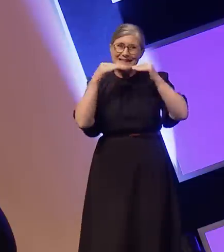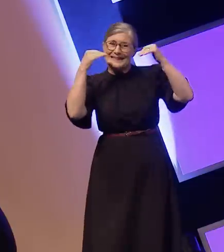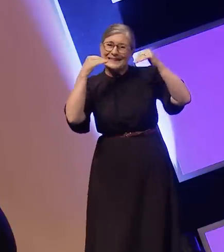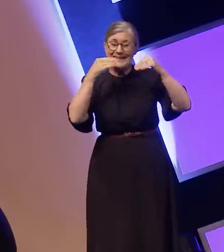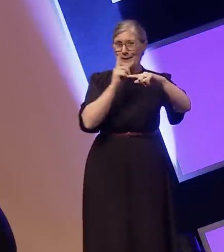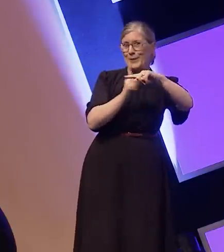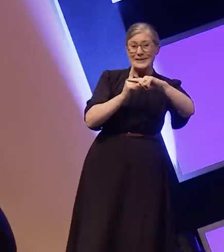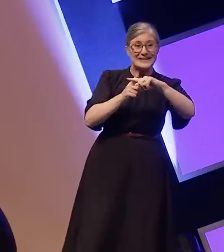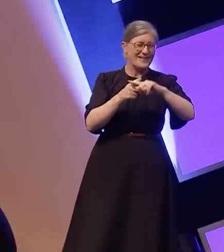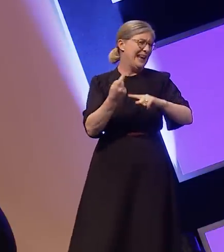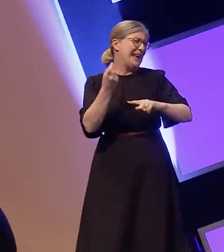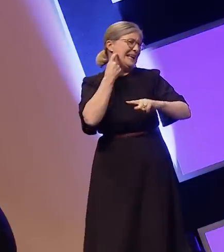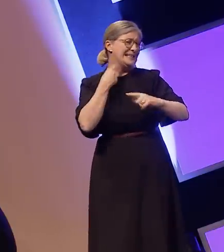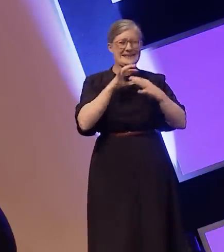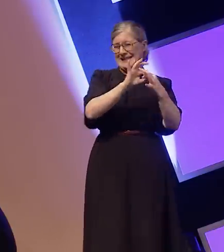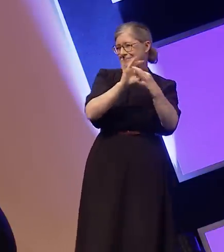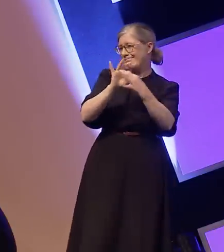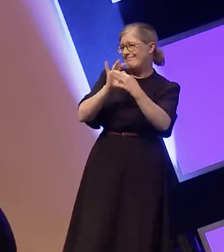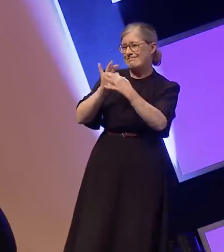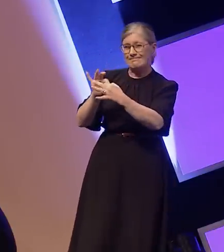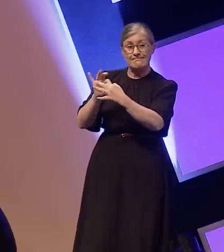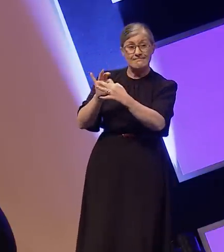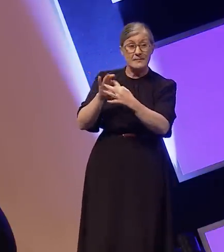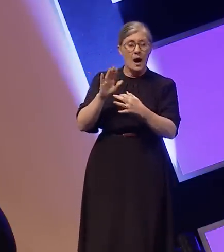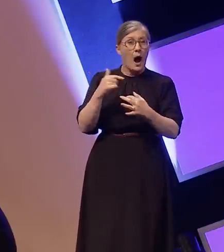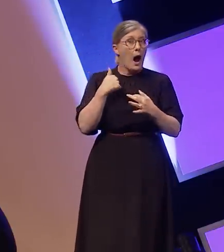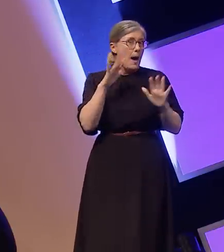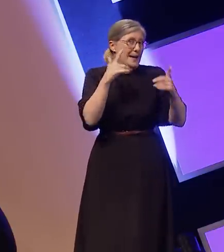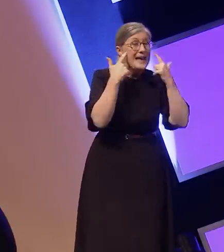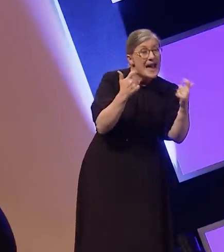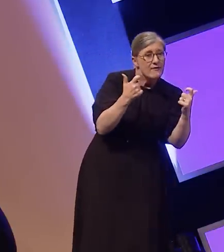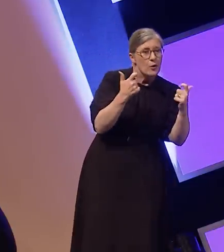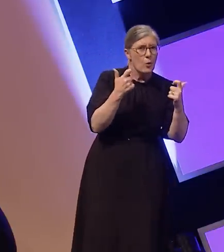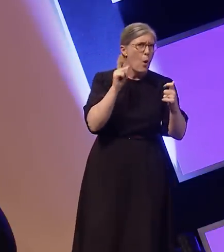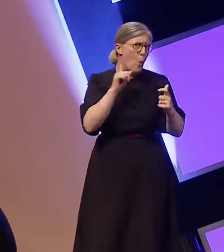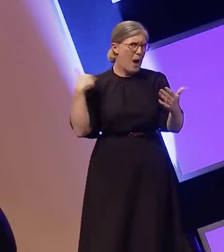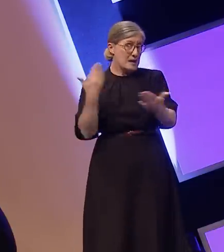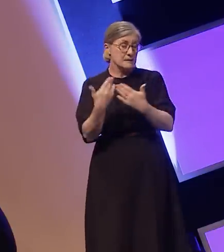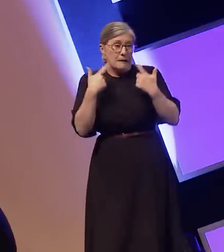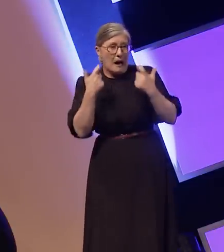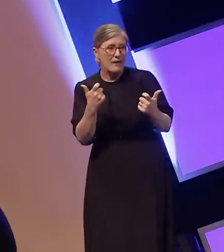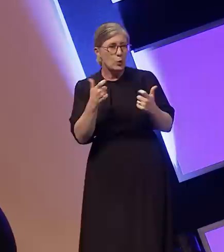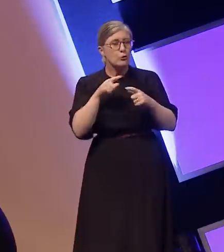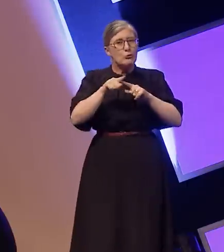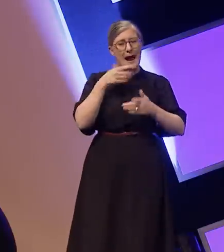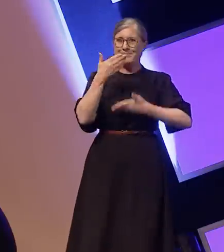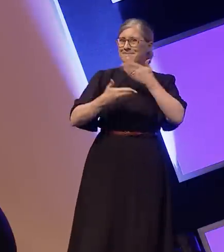and easy to work with. I am being careful as I always am to explain myself politely